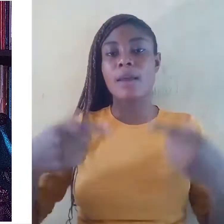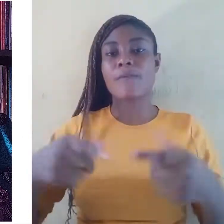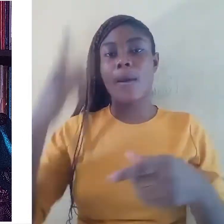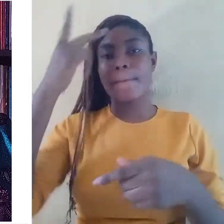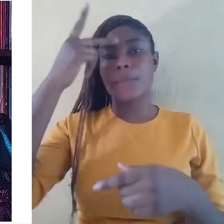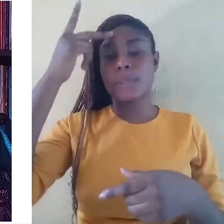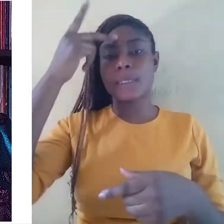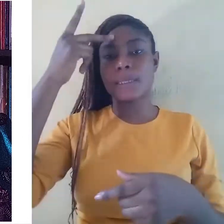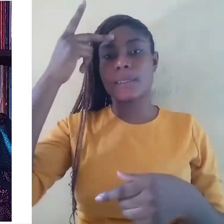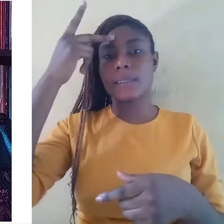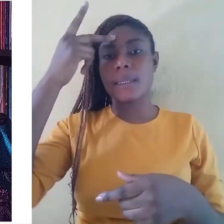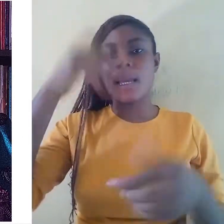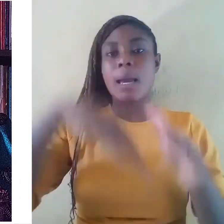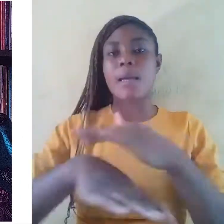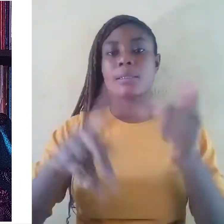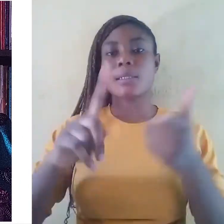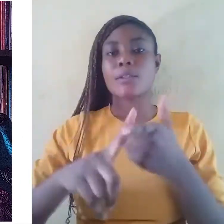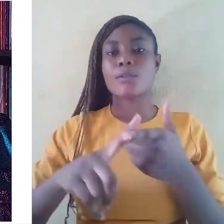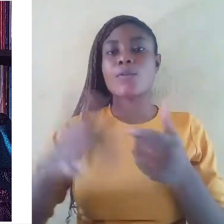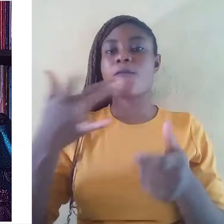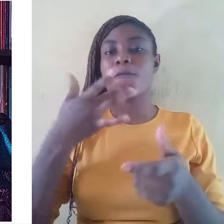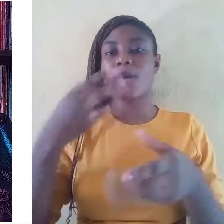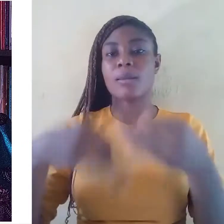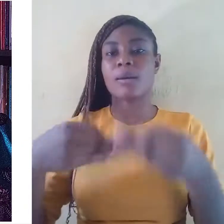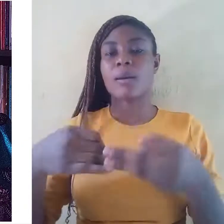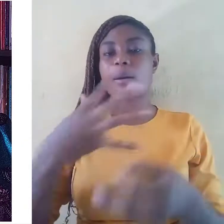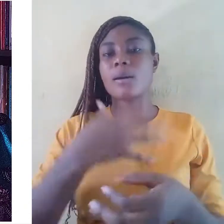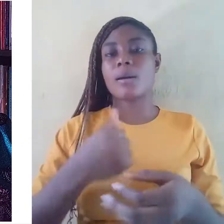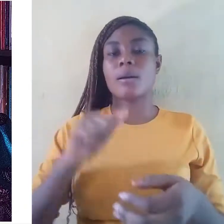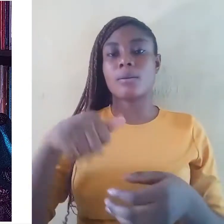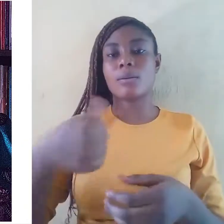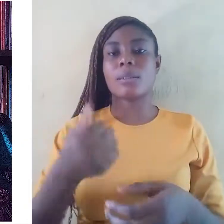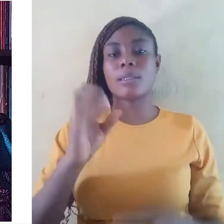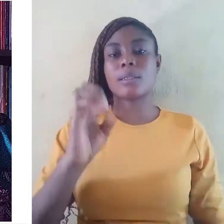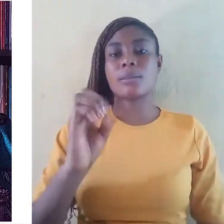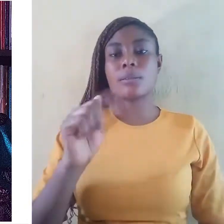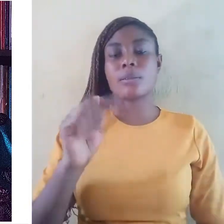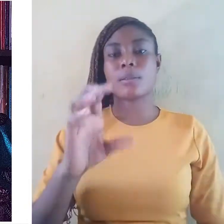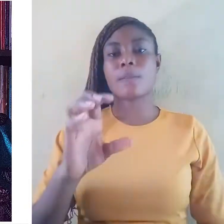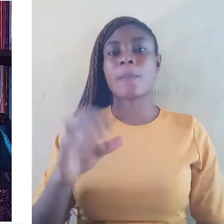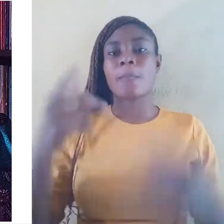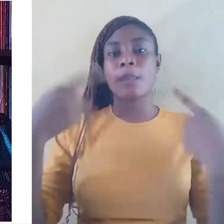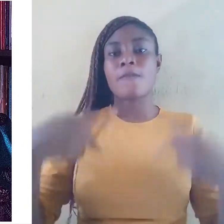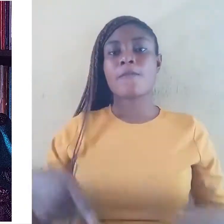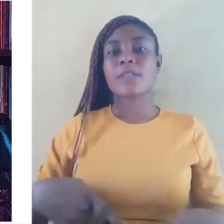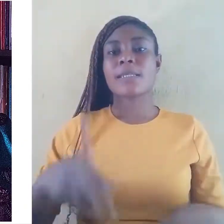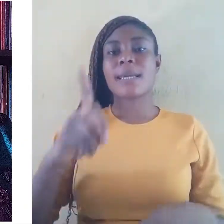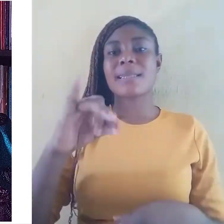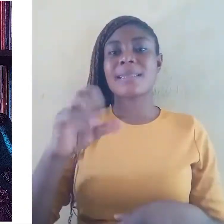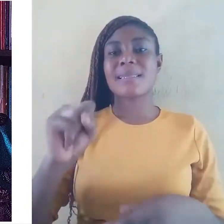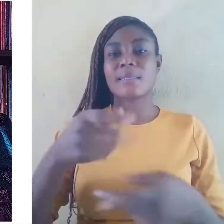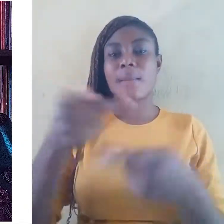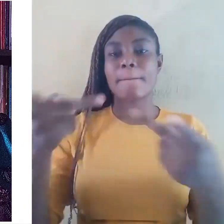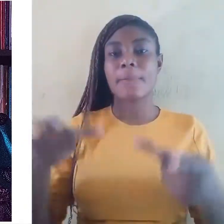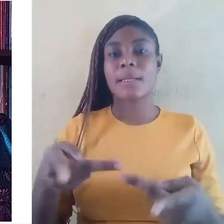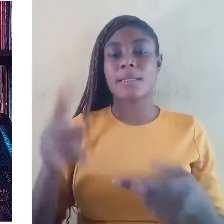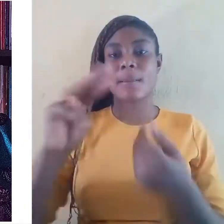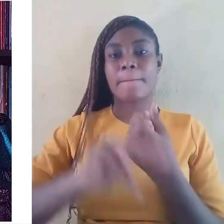access to fair trial, etc. Physical displacement endangers languages.